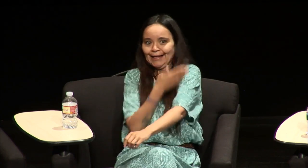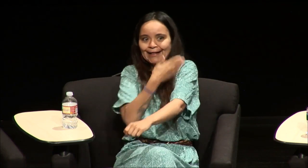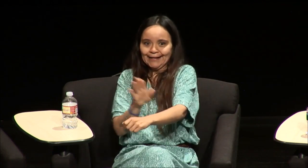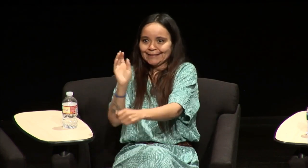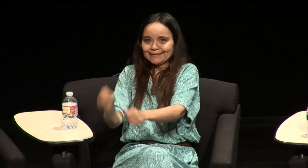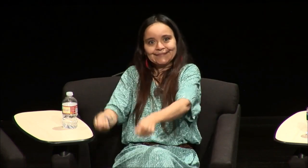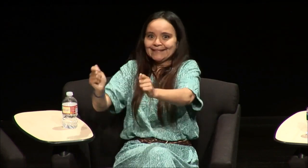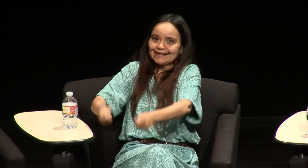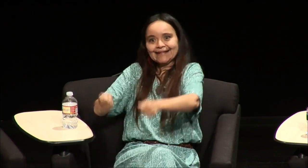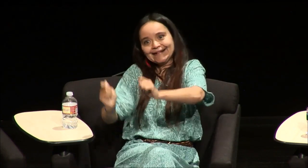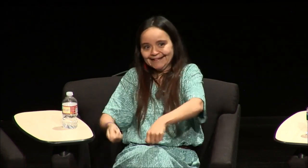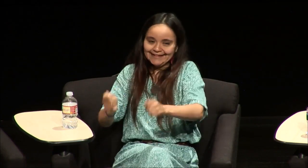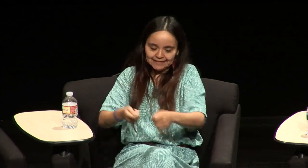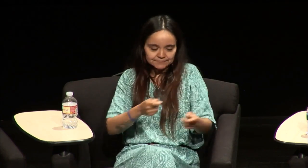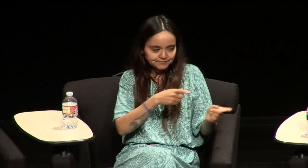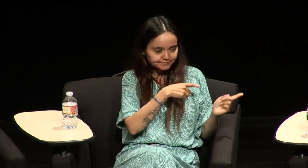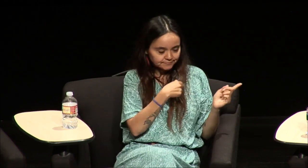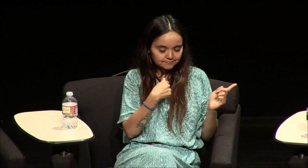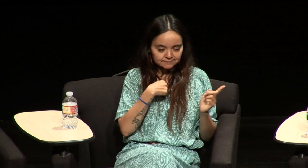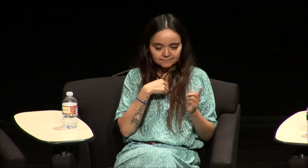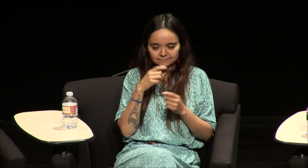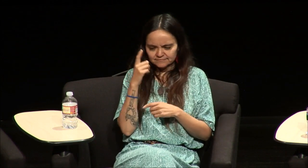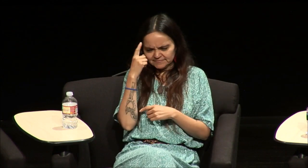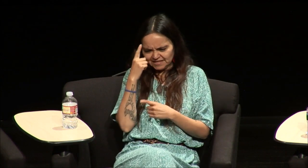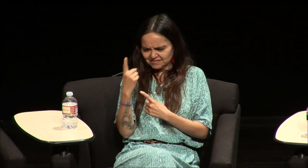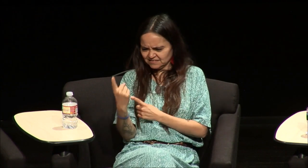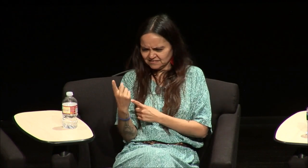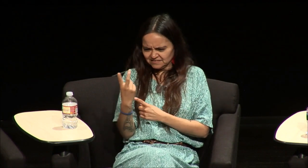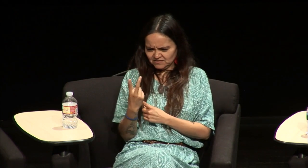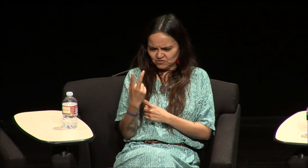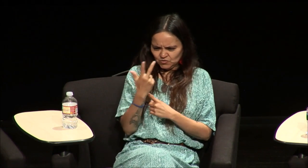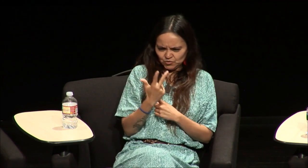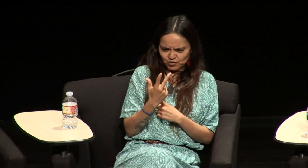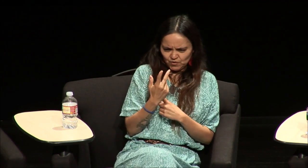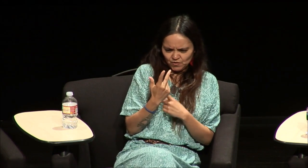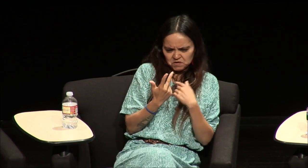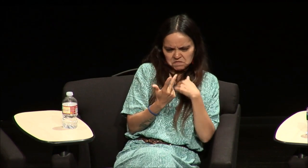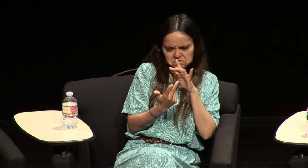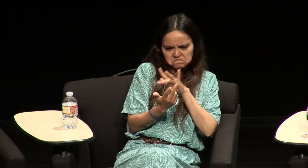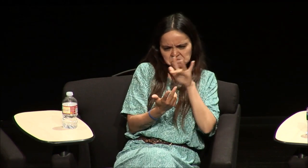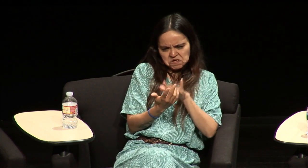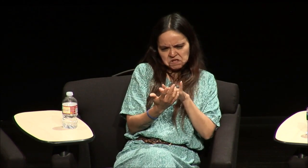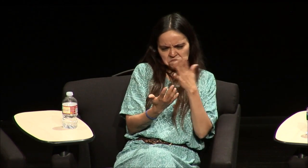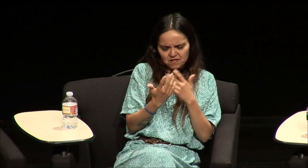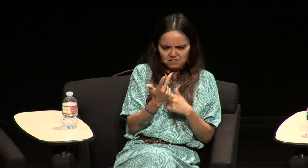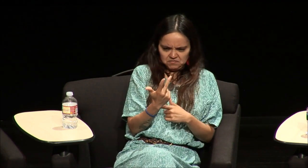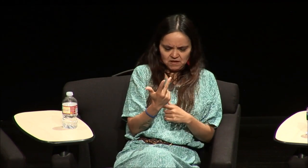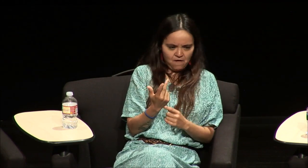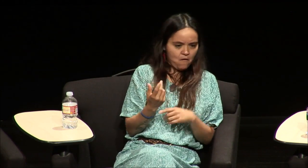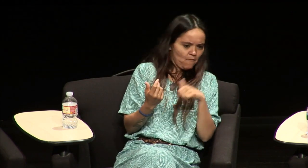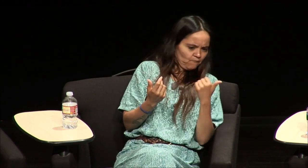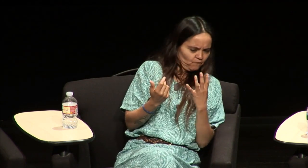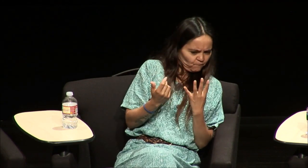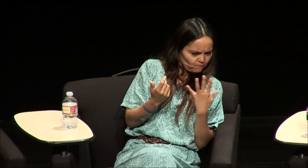so we were all like pretend he was pretending like you had the reins and all that and I think I was like in the middle somewhere maybe the third or